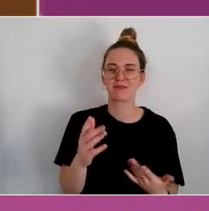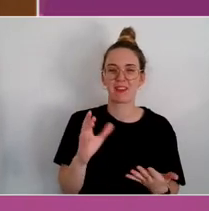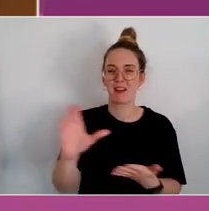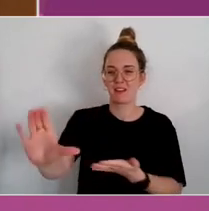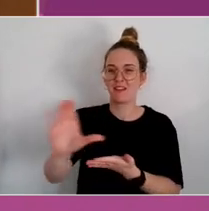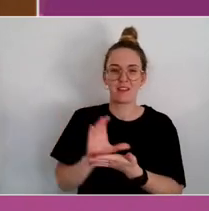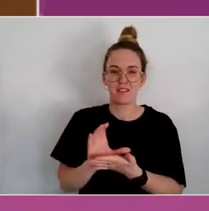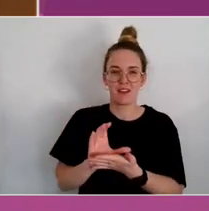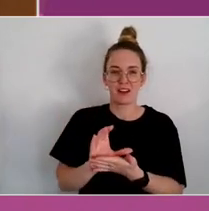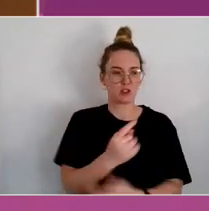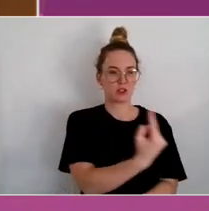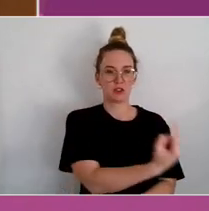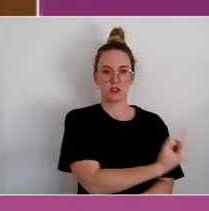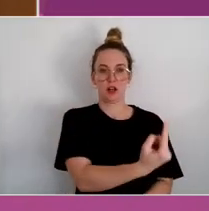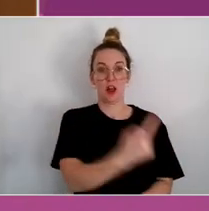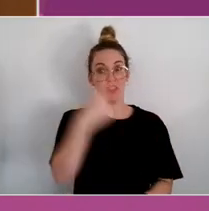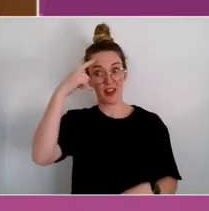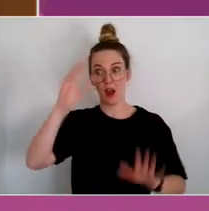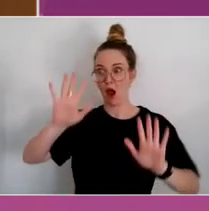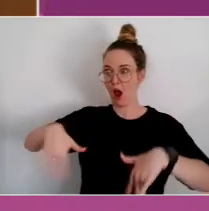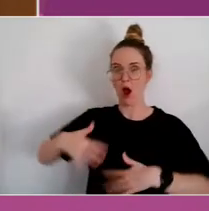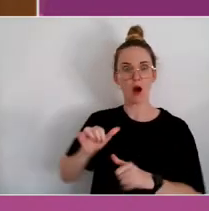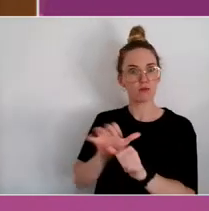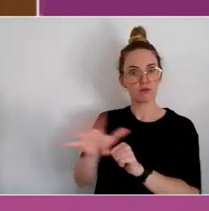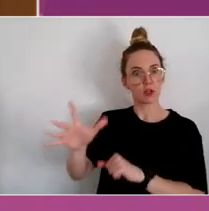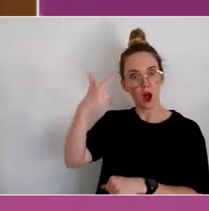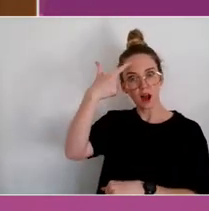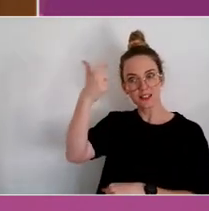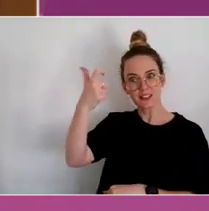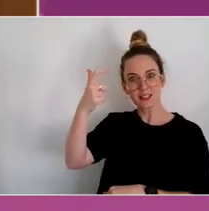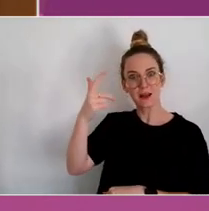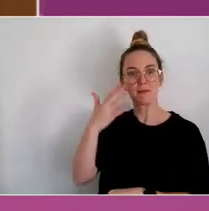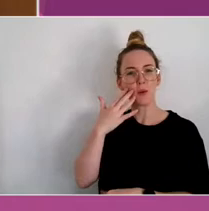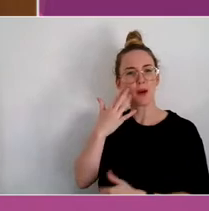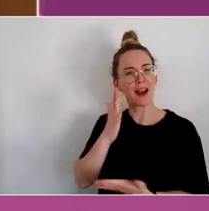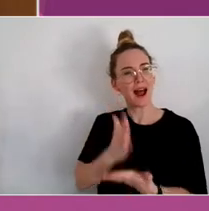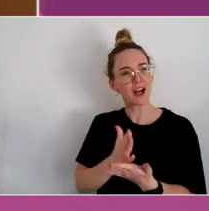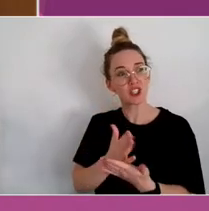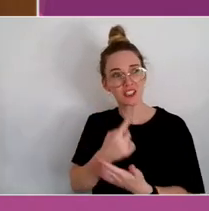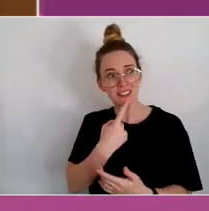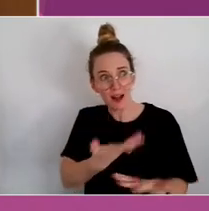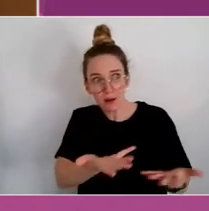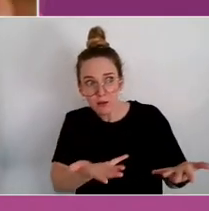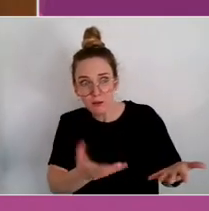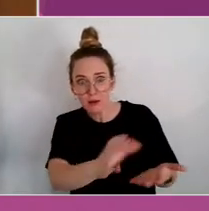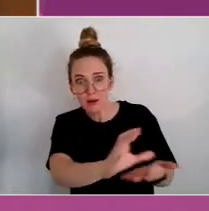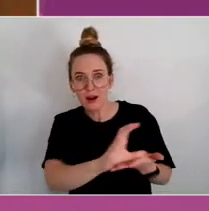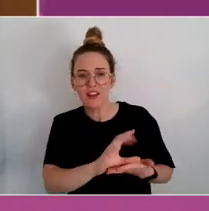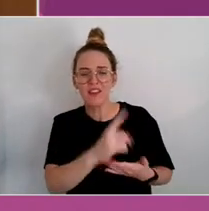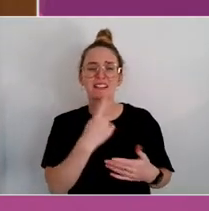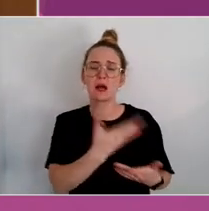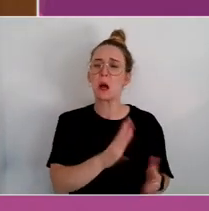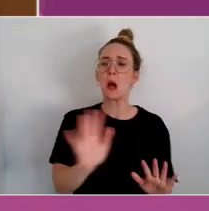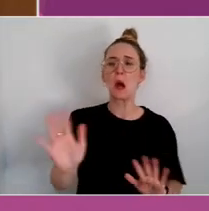Everyone thinks it's a brilliant idea and they want to support it. But they say it's not quite medical and it's not quite art.